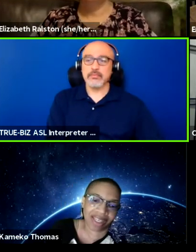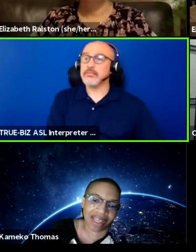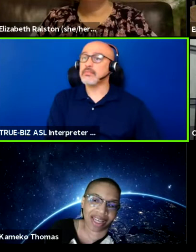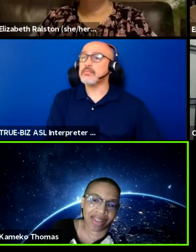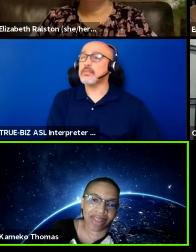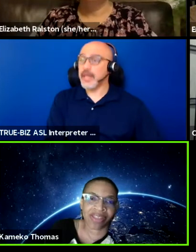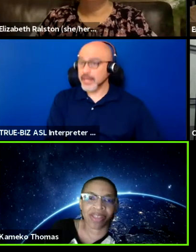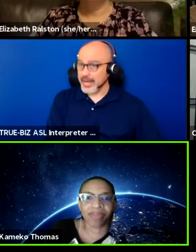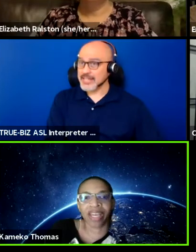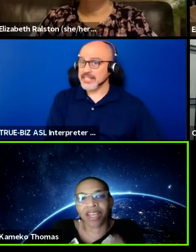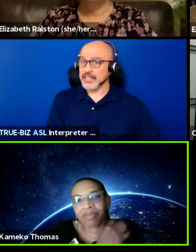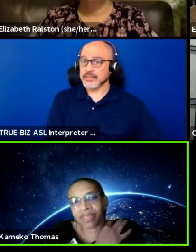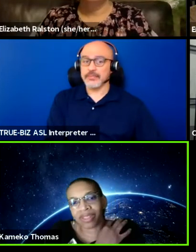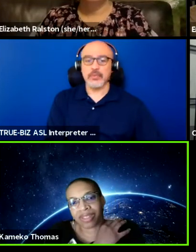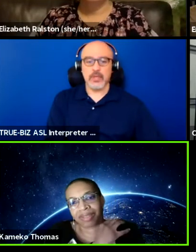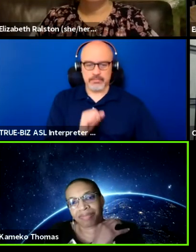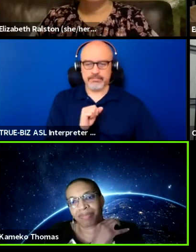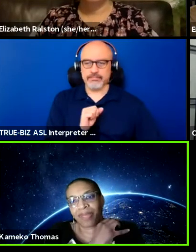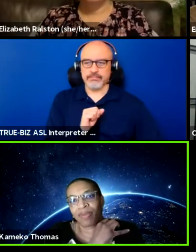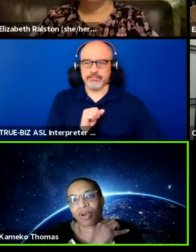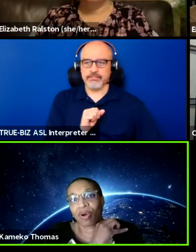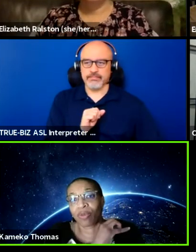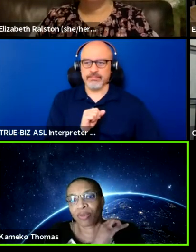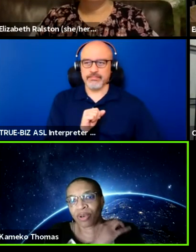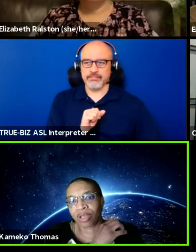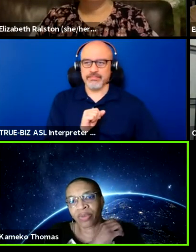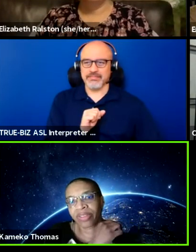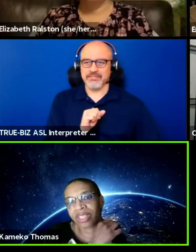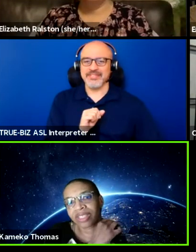I think sometimes people go overboard with it.